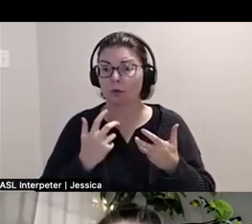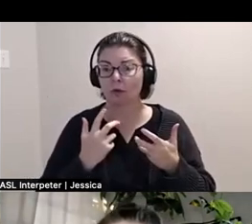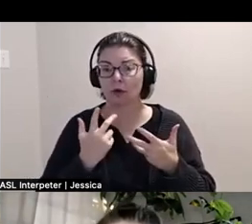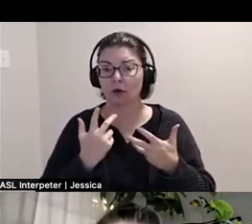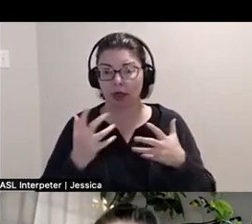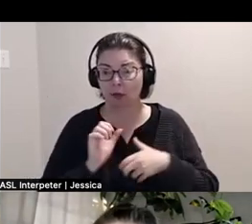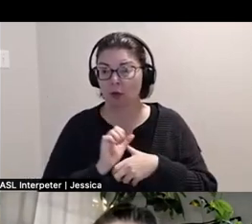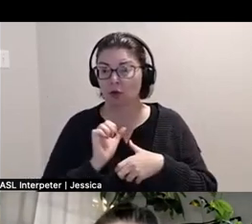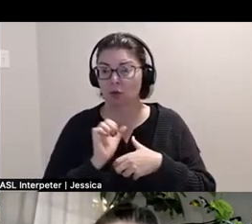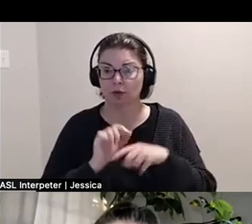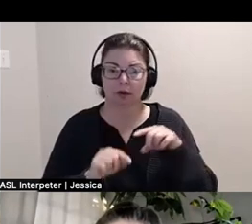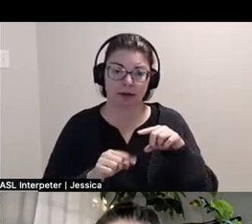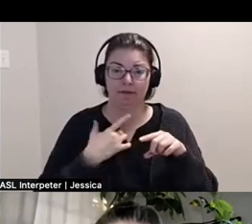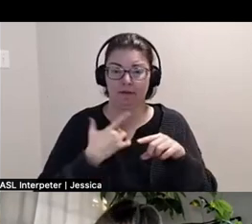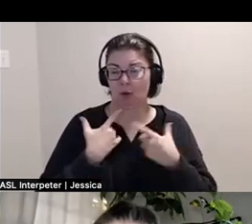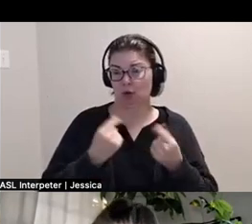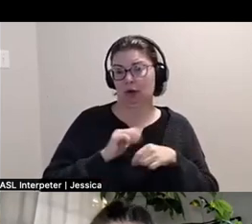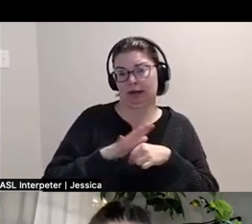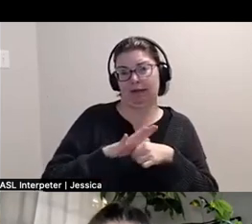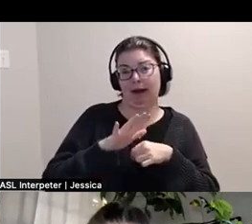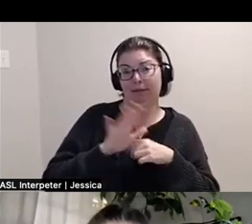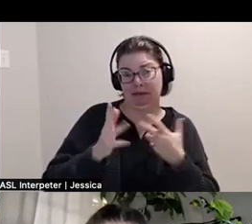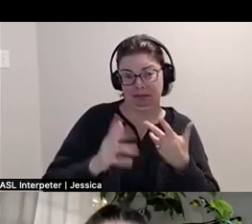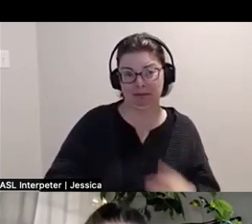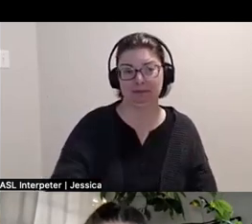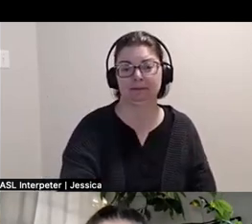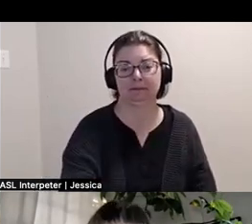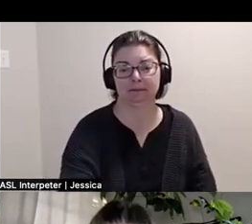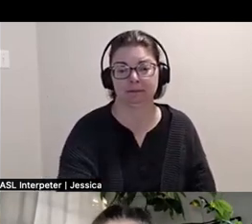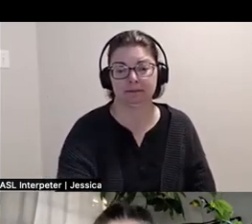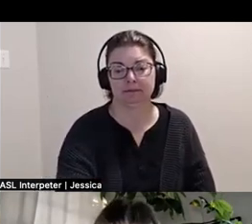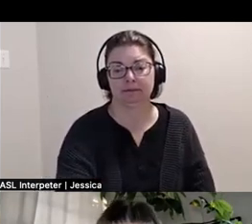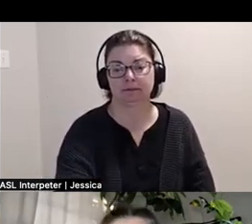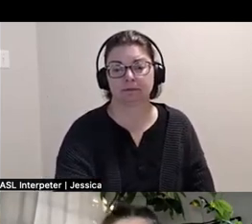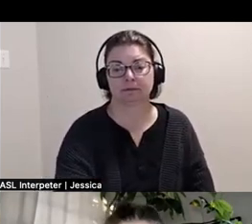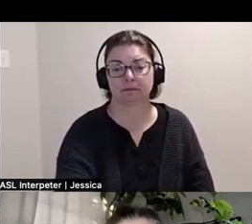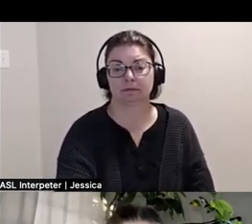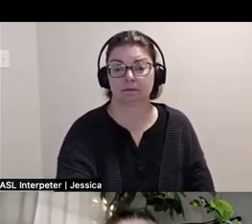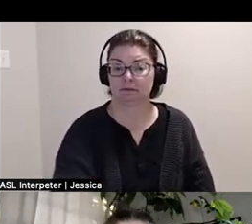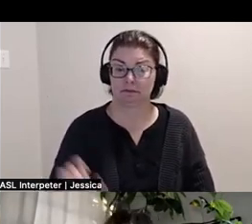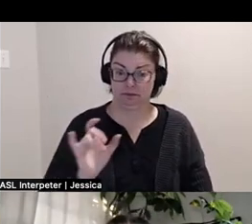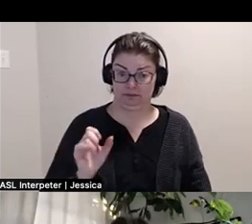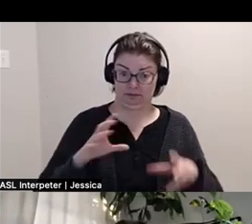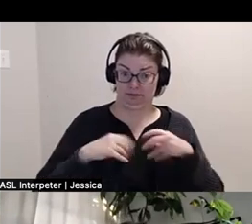I feel like what I'm doing is enough. So also giving myself room to like be okay with that and like not feeling like